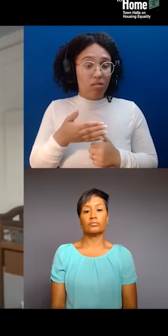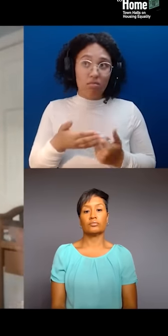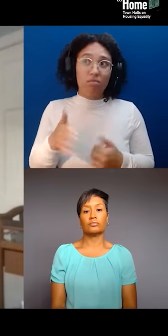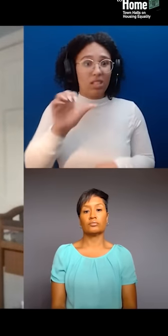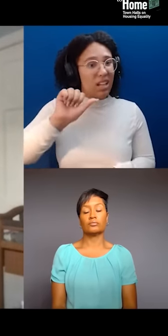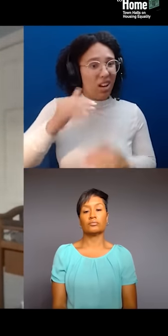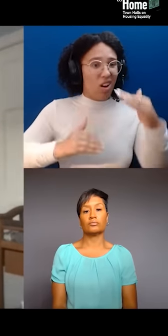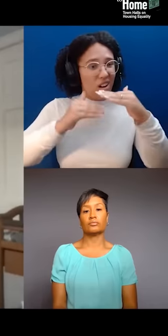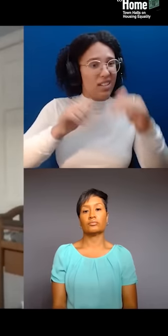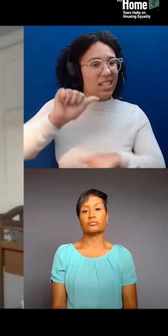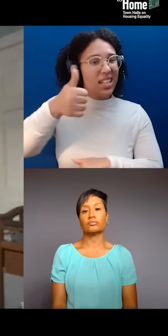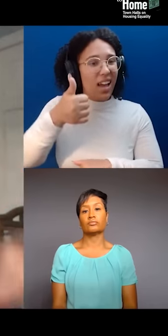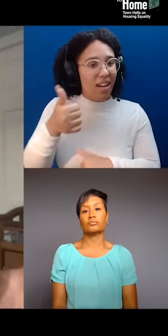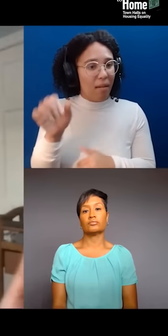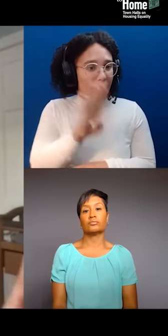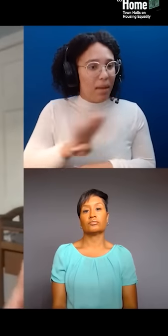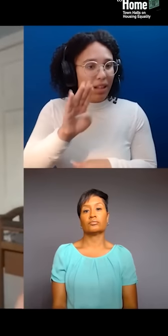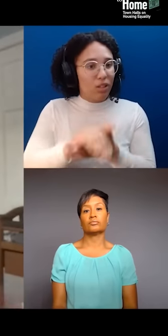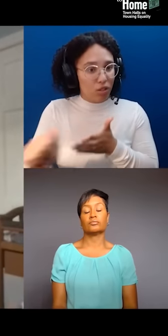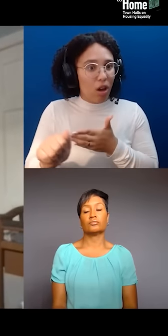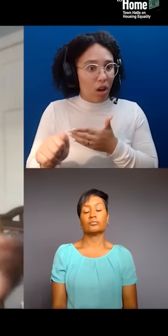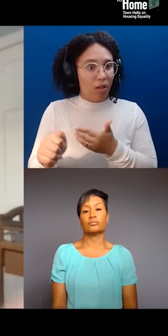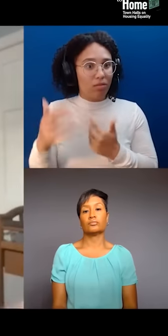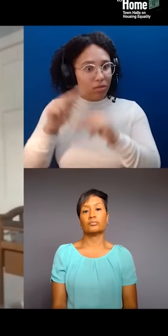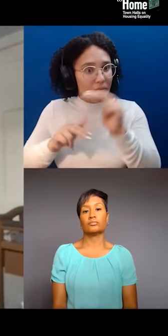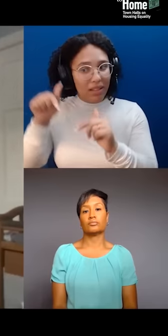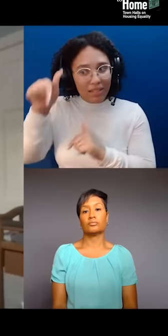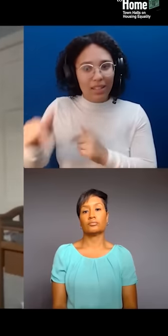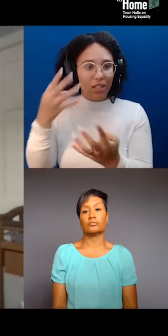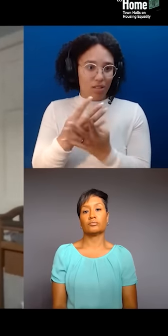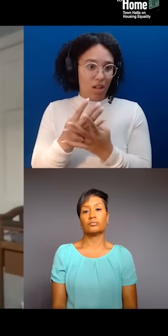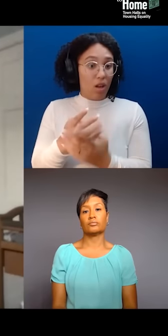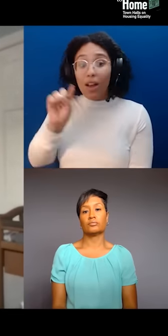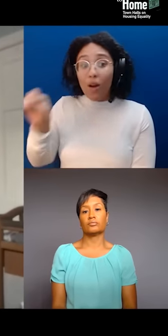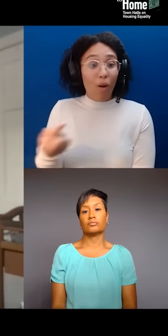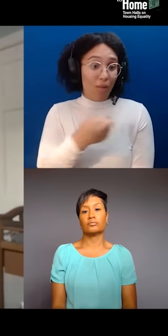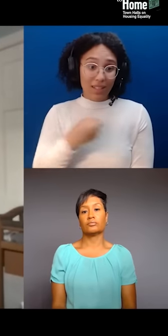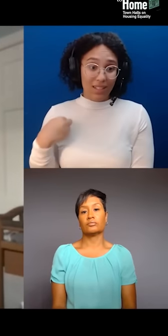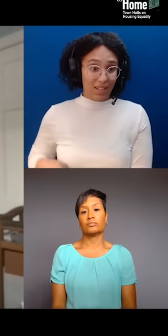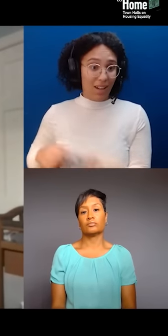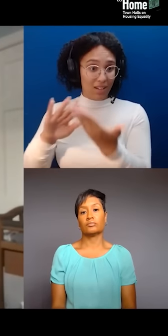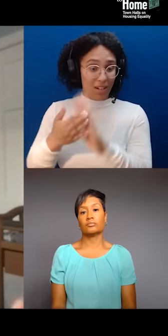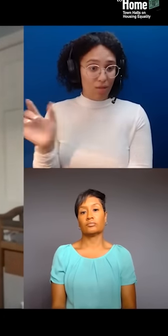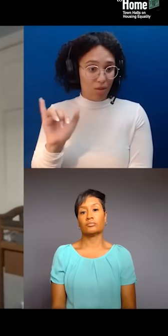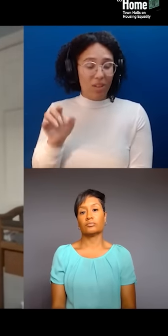So, we're talking about $20 billion for four jails instead of putting money right into the programs, right,